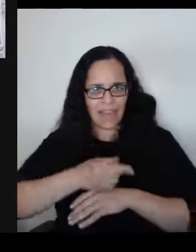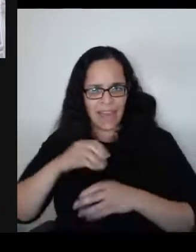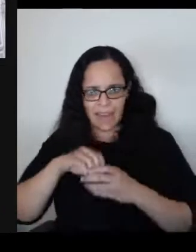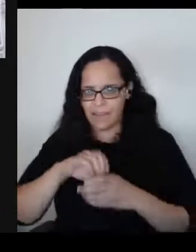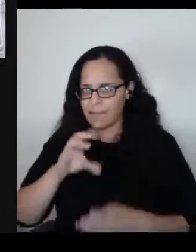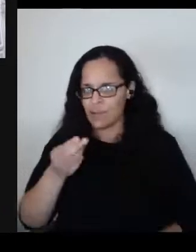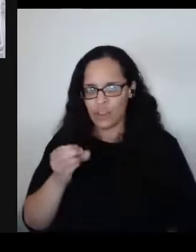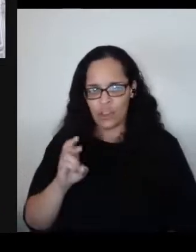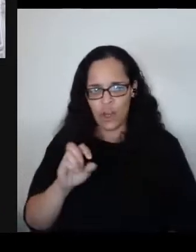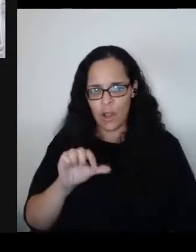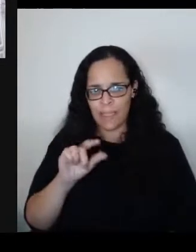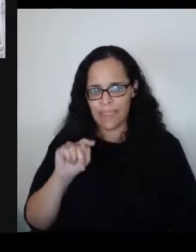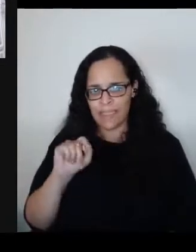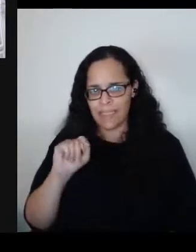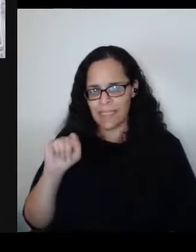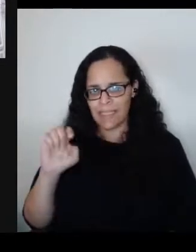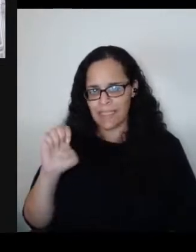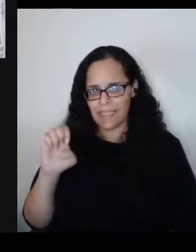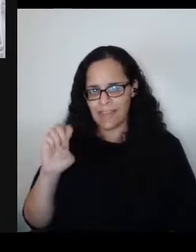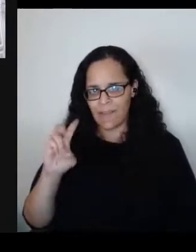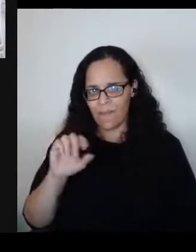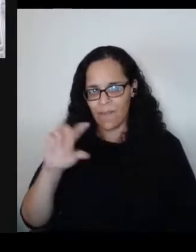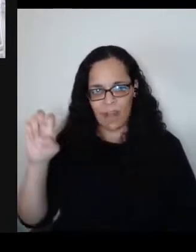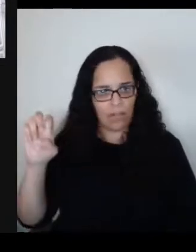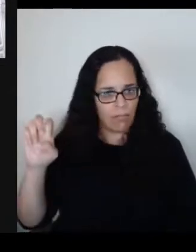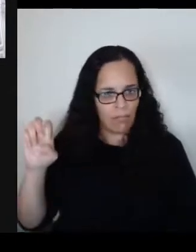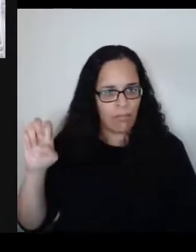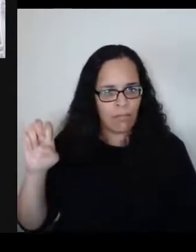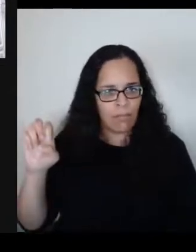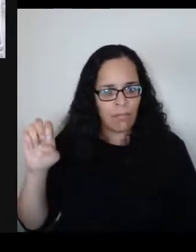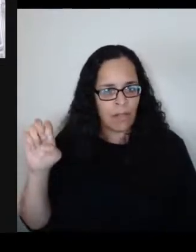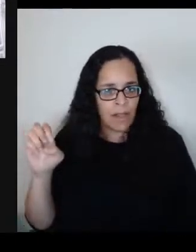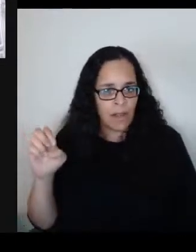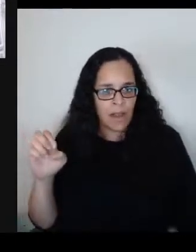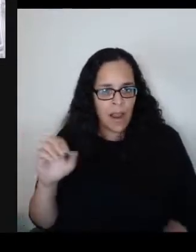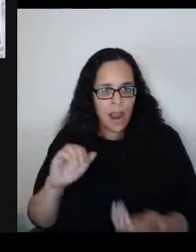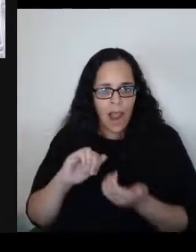to make sure that that is a blight on our story